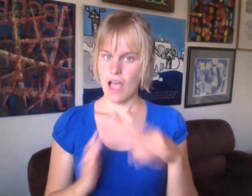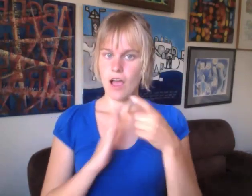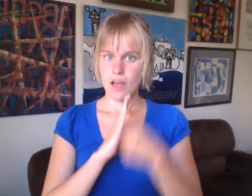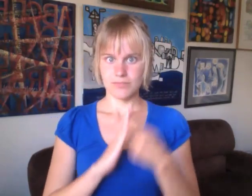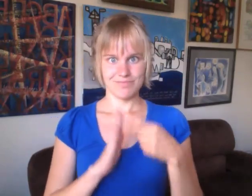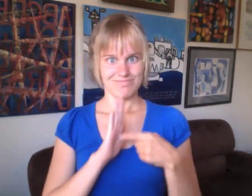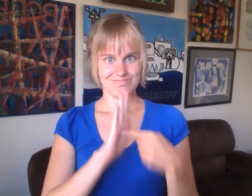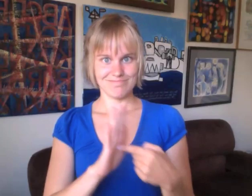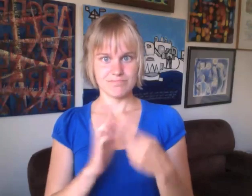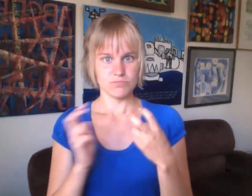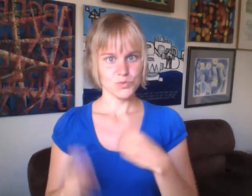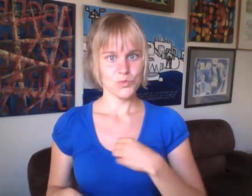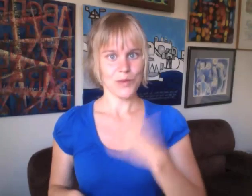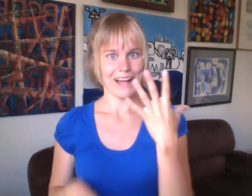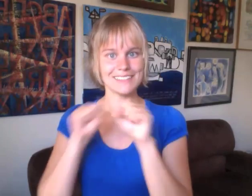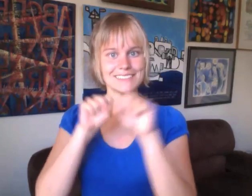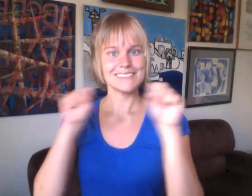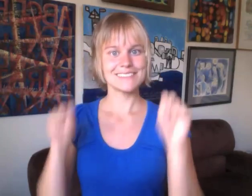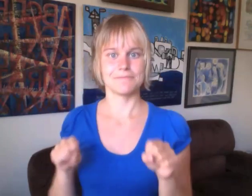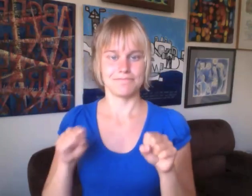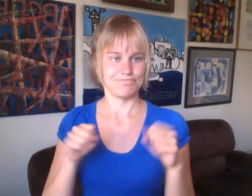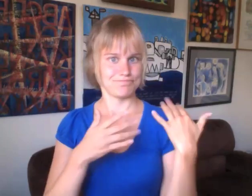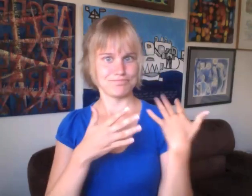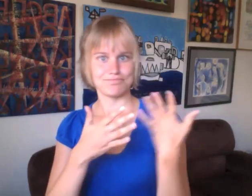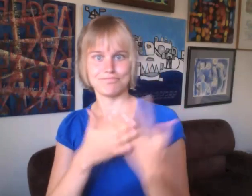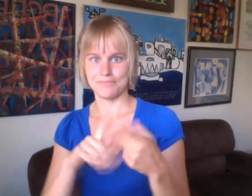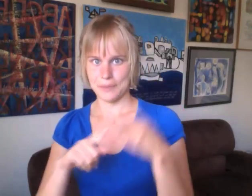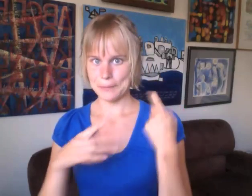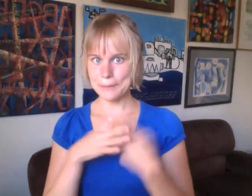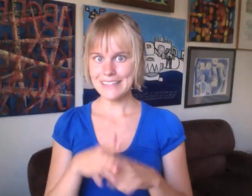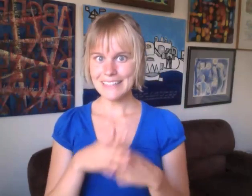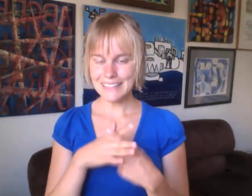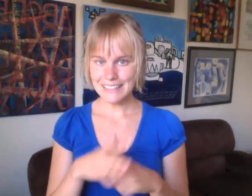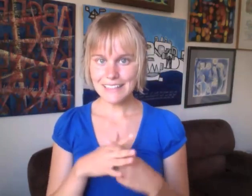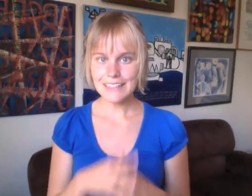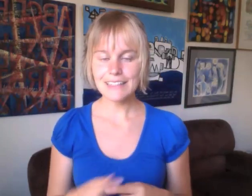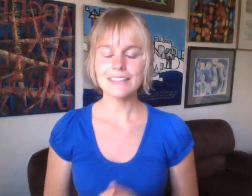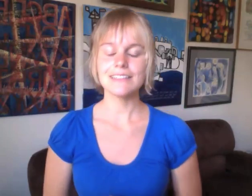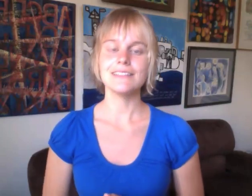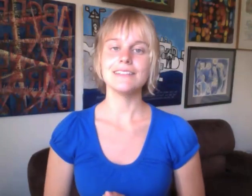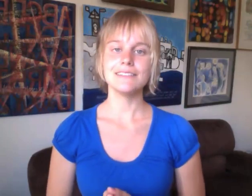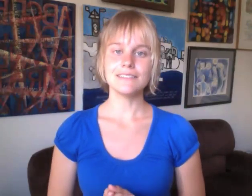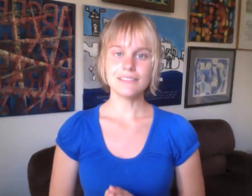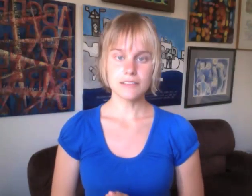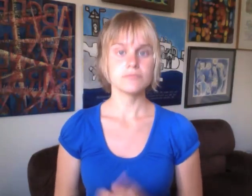This shows how our system is dominated by the Whiteness and white supremacy.